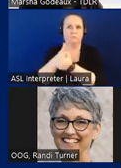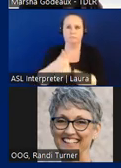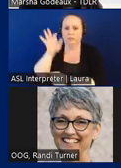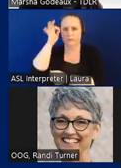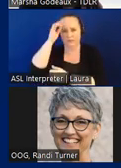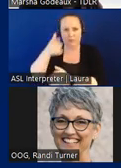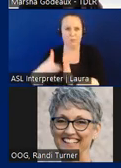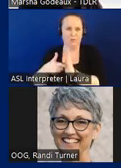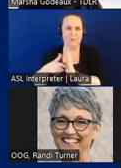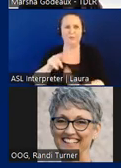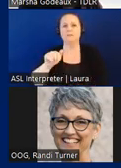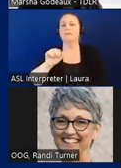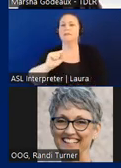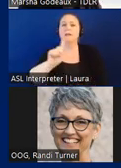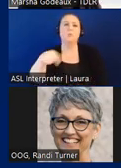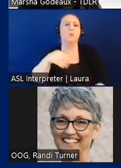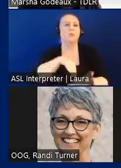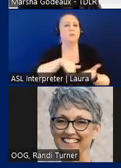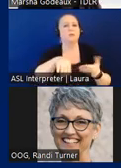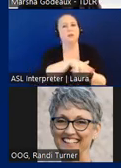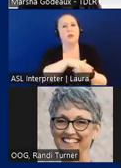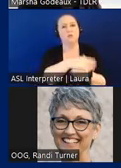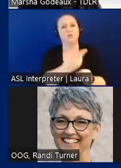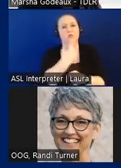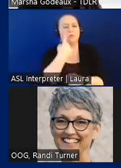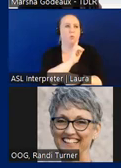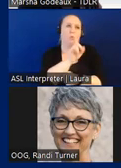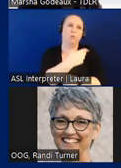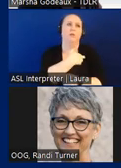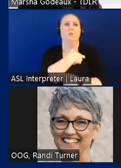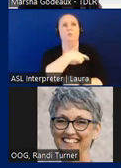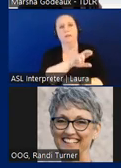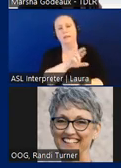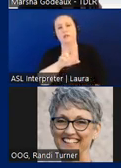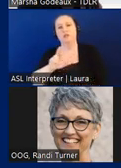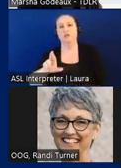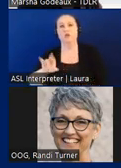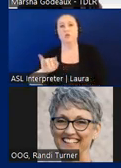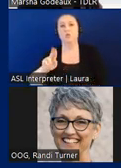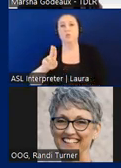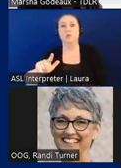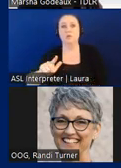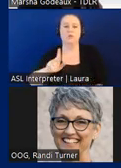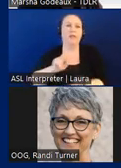exempts areas that are used strictly for religious rituals. So the kitchens, day cares toilet rooms,